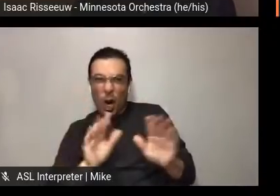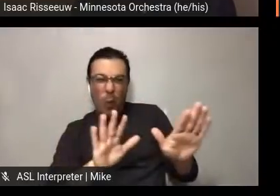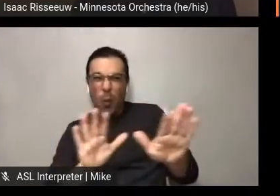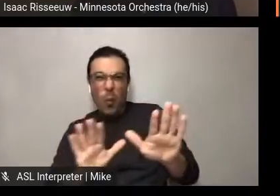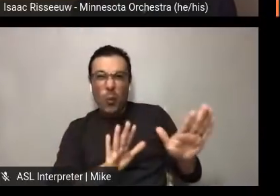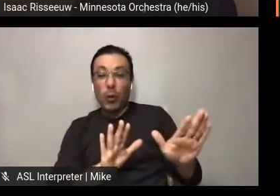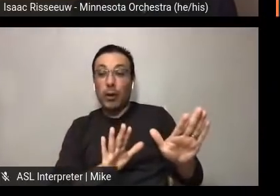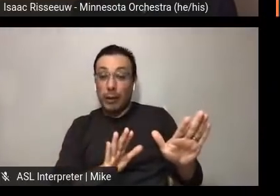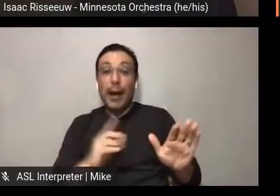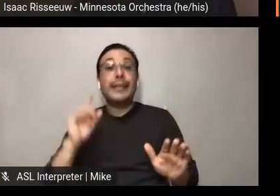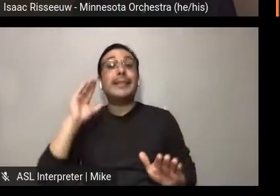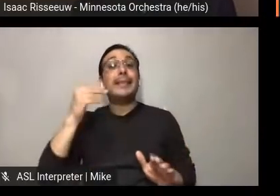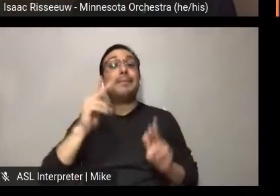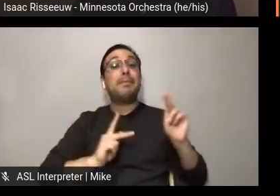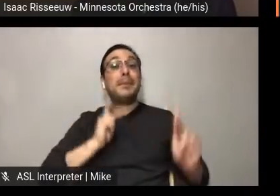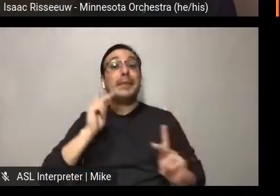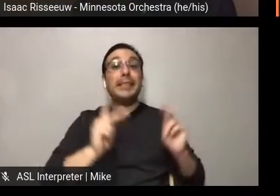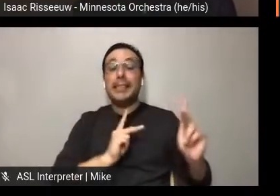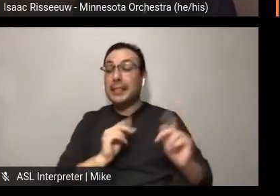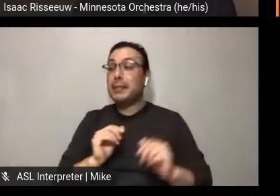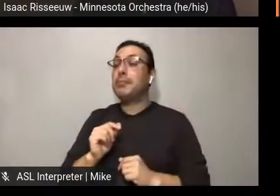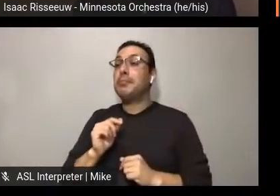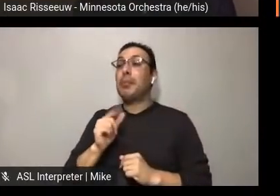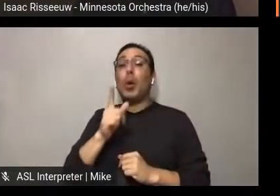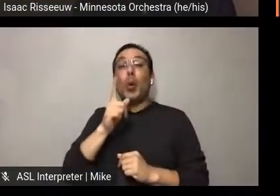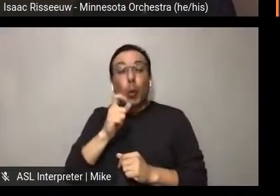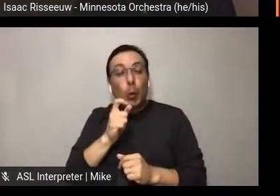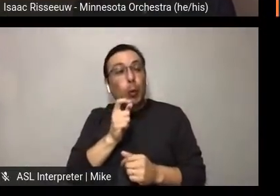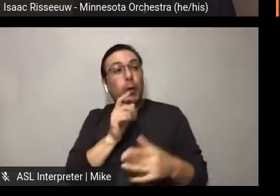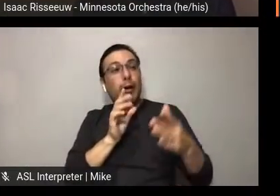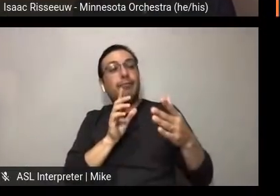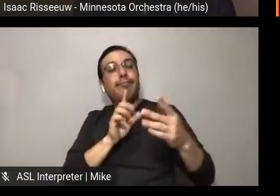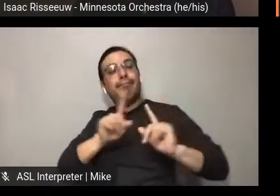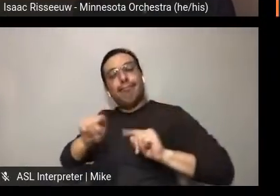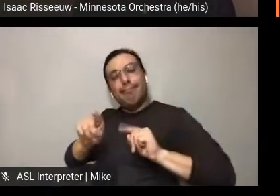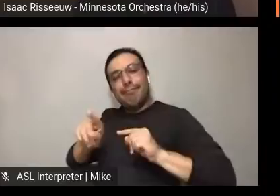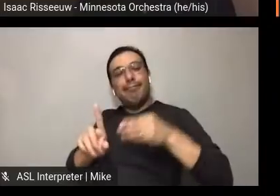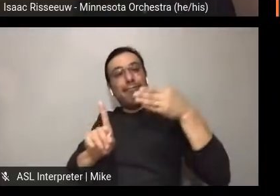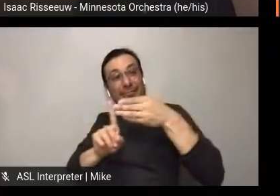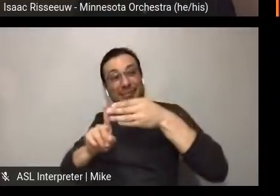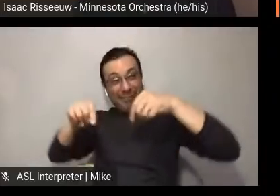especially with our nearest and dearest. And I think the timing of it,